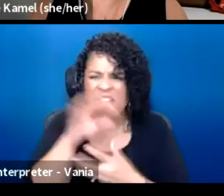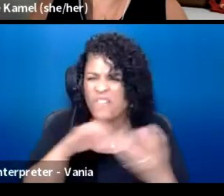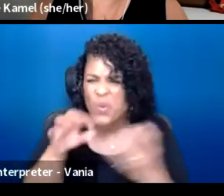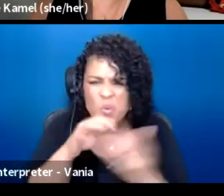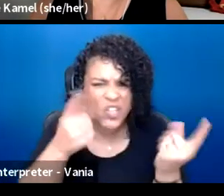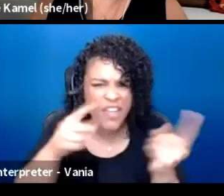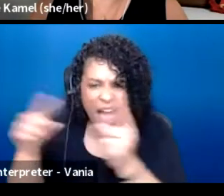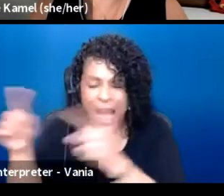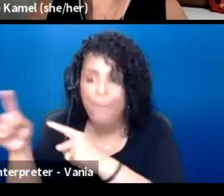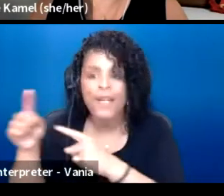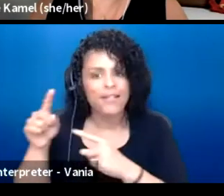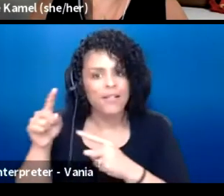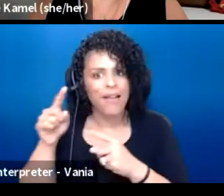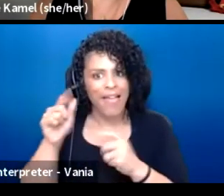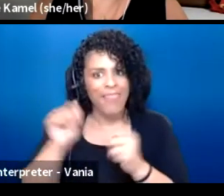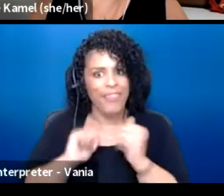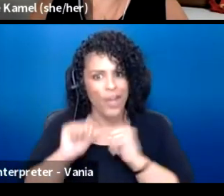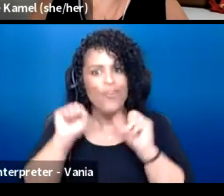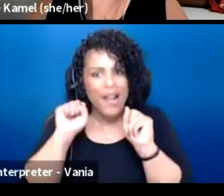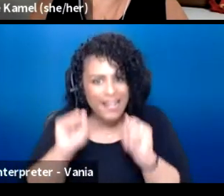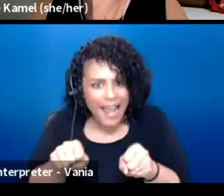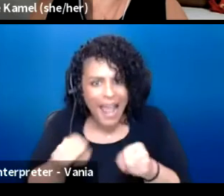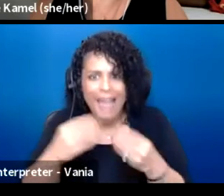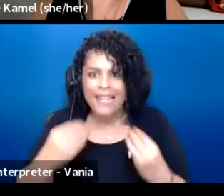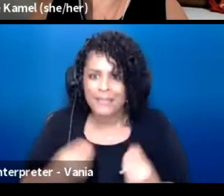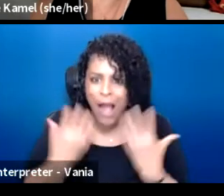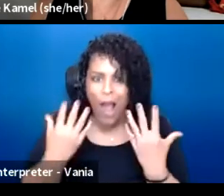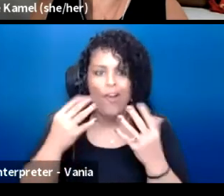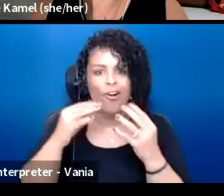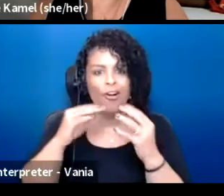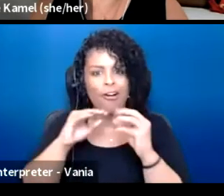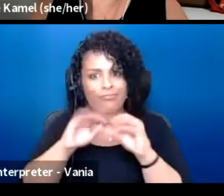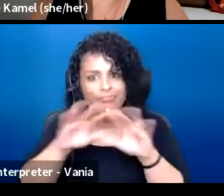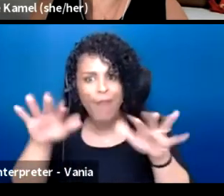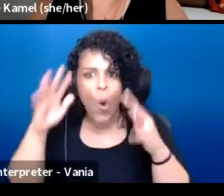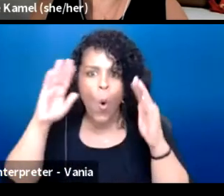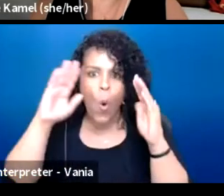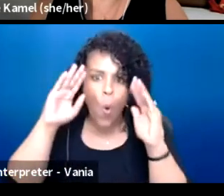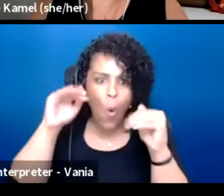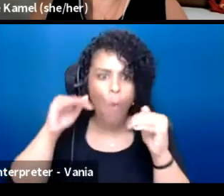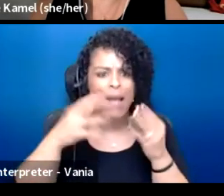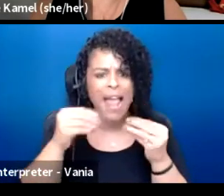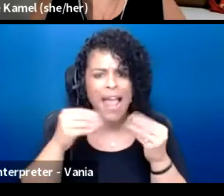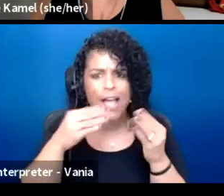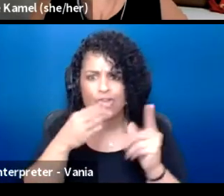that theater can inspire hope and direction. And also capture the stories of what's happening right there